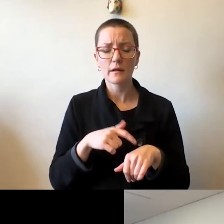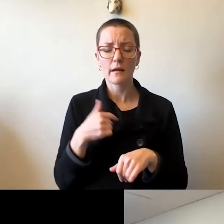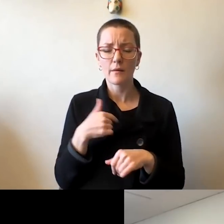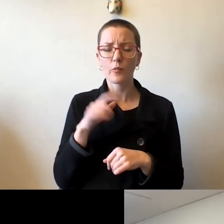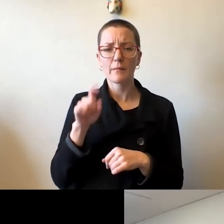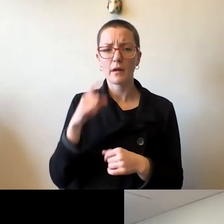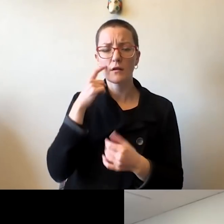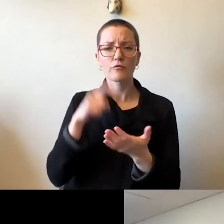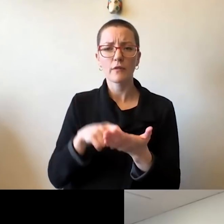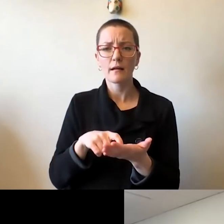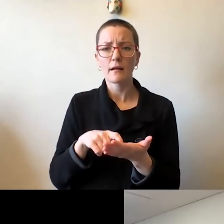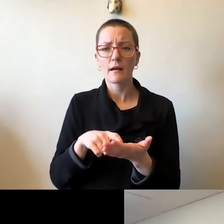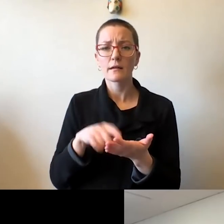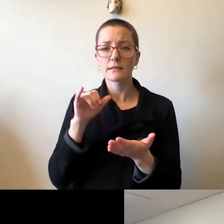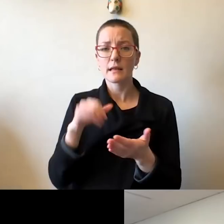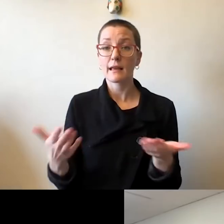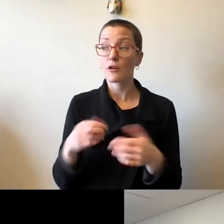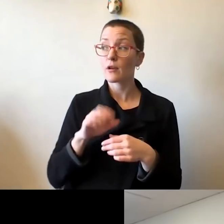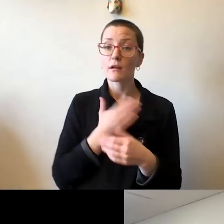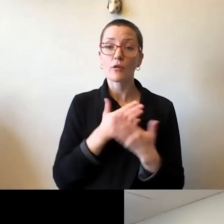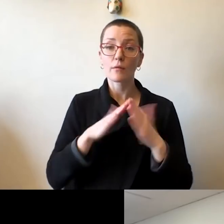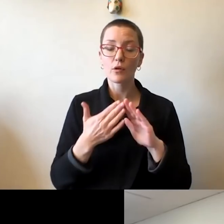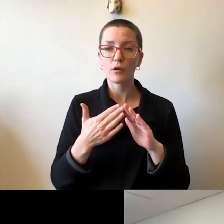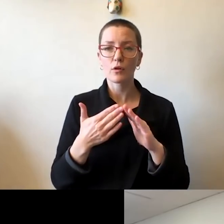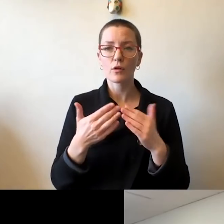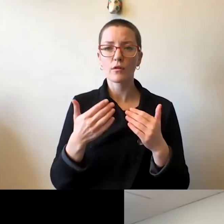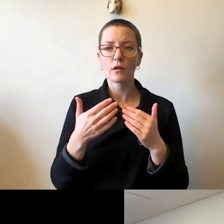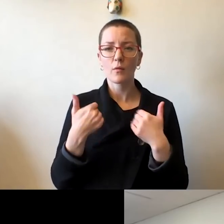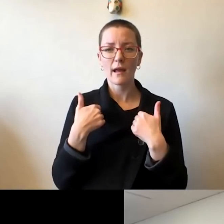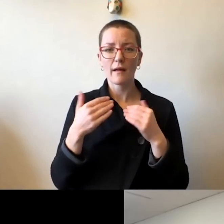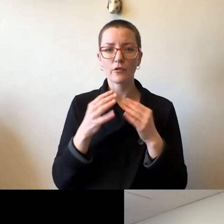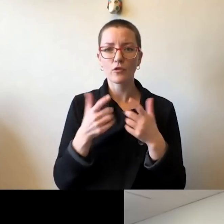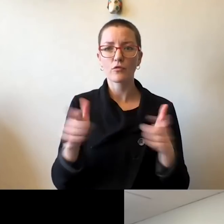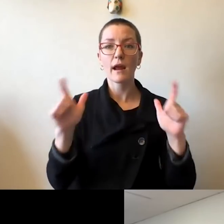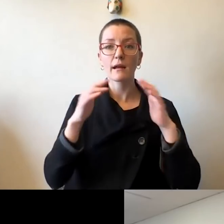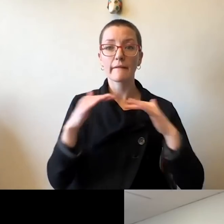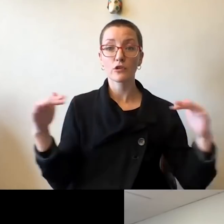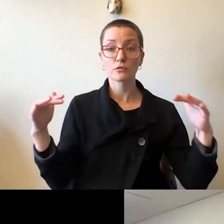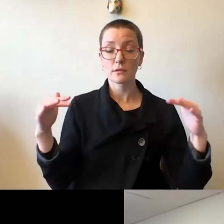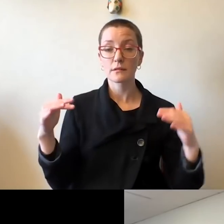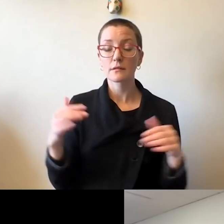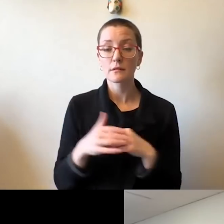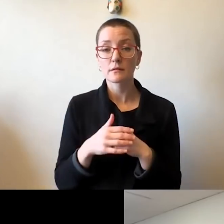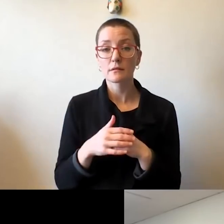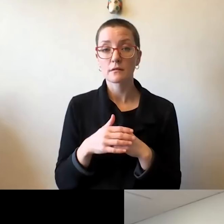that there's great diversity in our community, and perhaps greater diversity, perhaps than any time in our history.